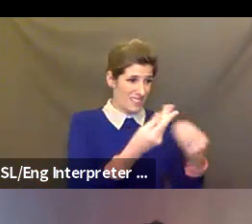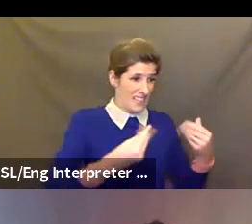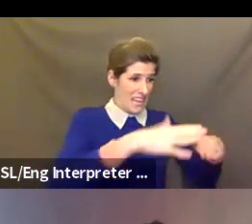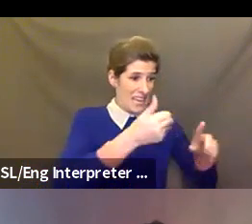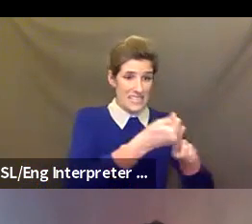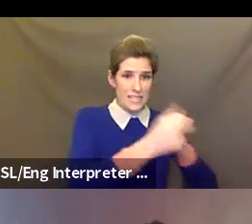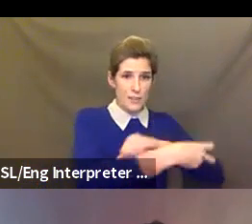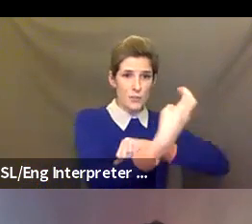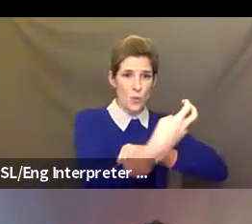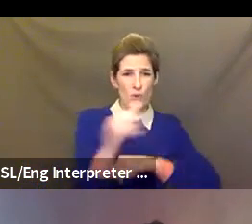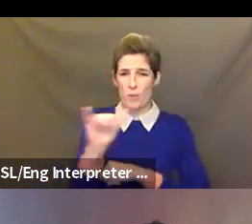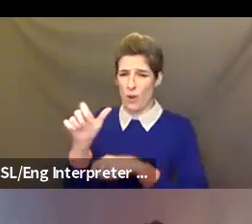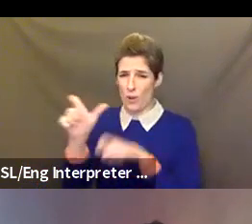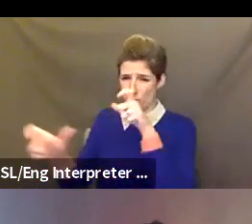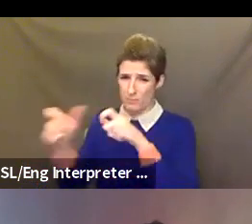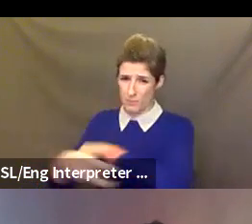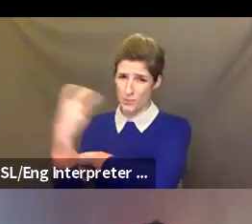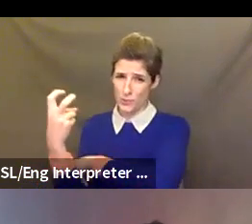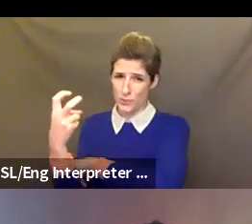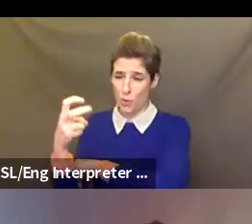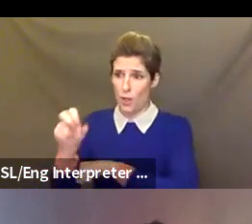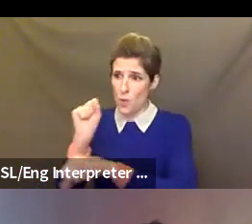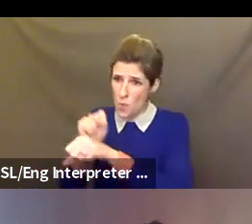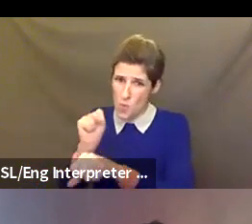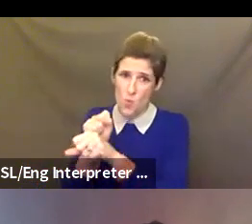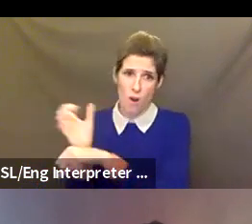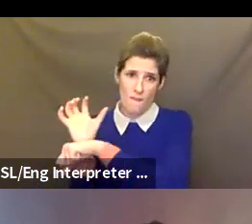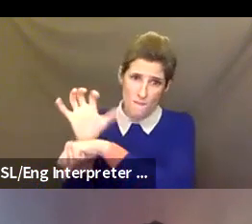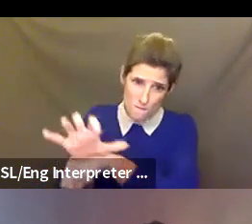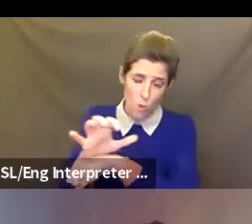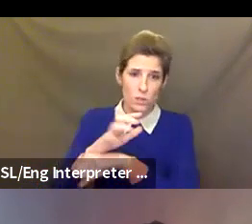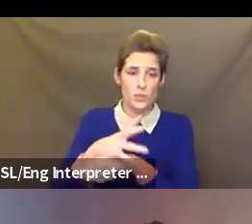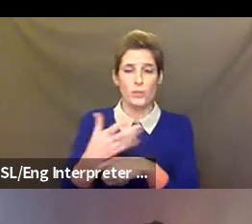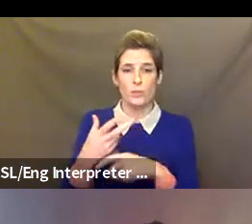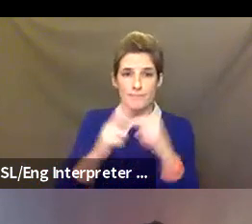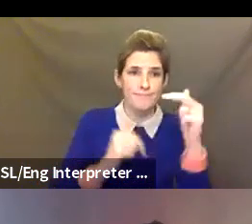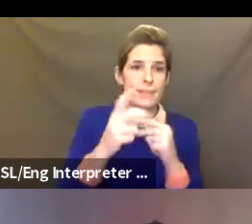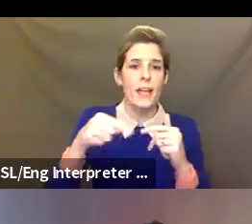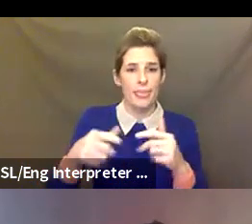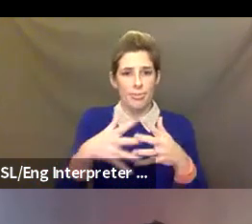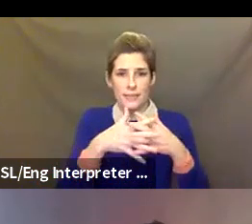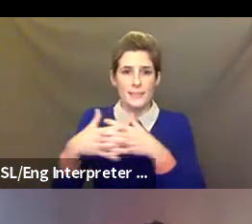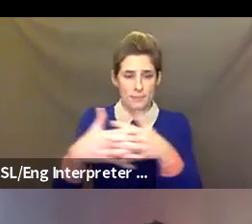continue to build the country that we occupied today. And since we are gathered today in virtual space, let's also take a